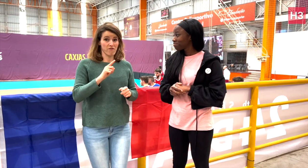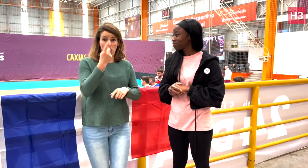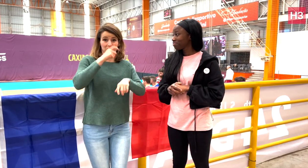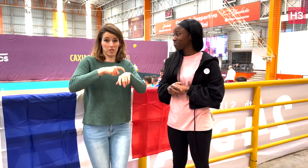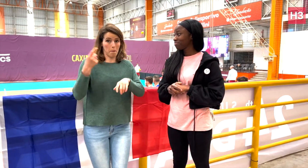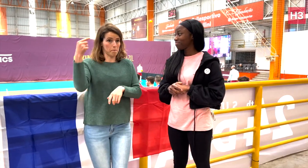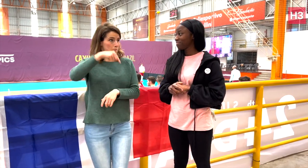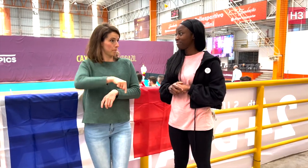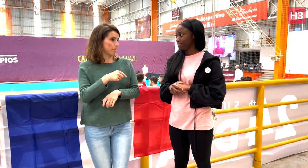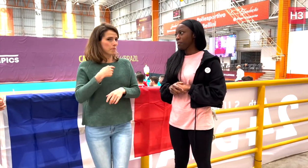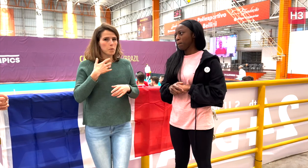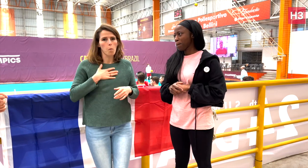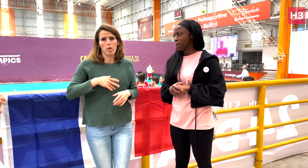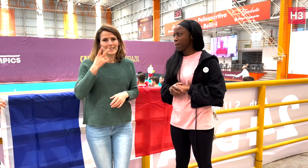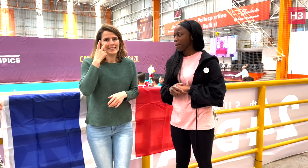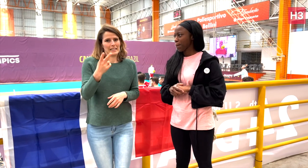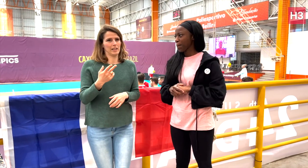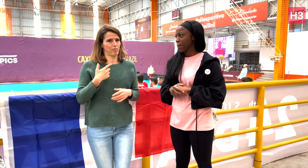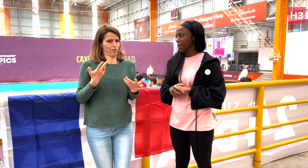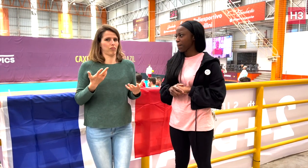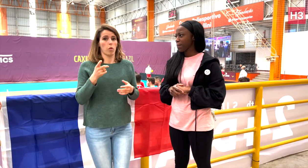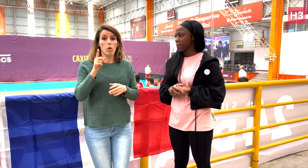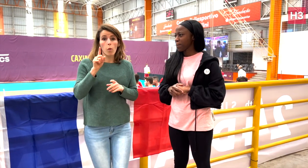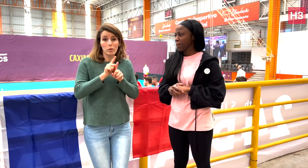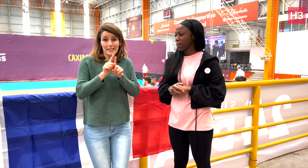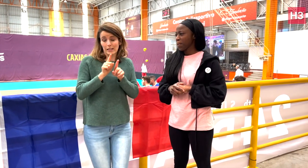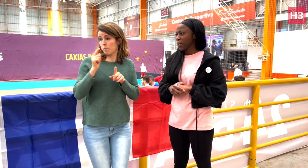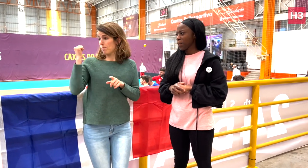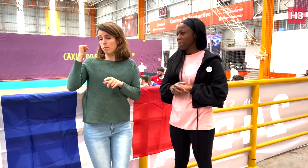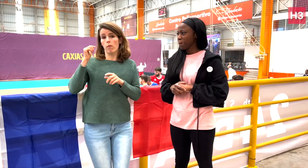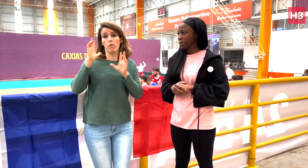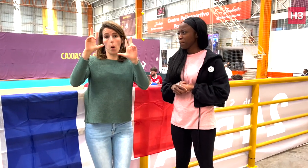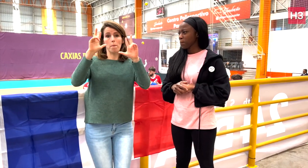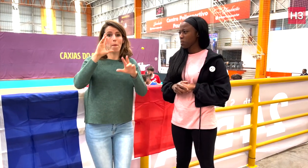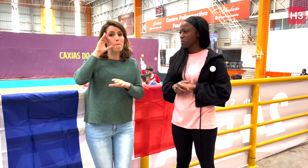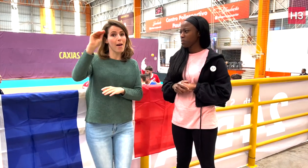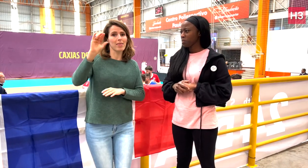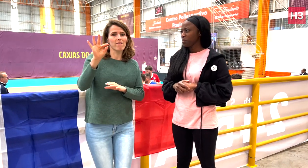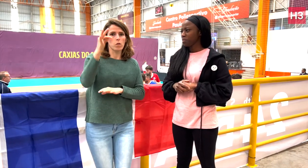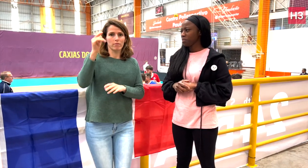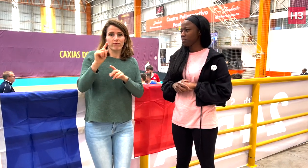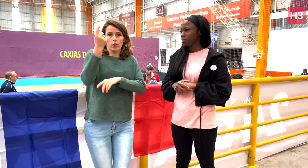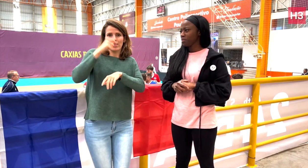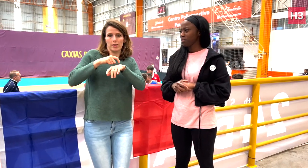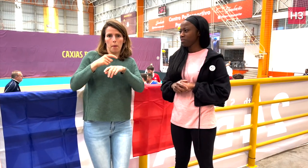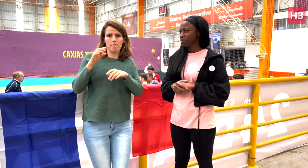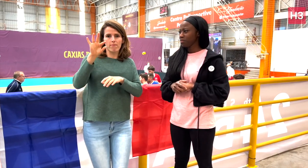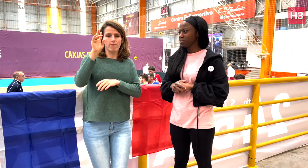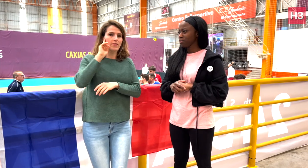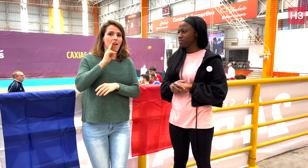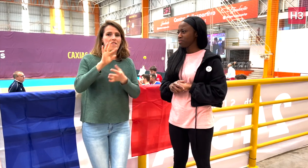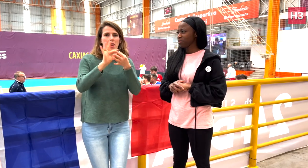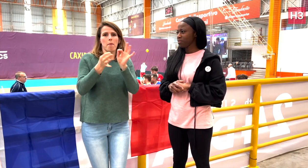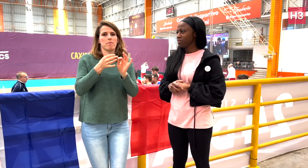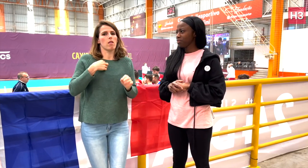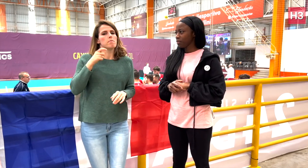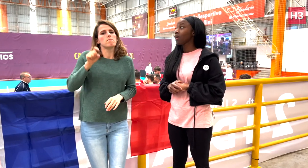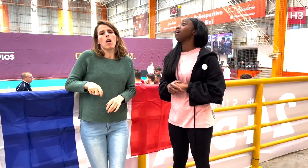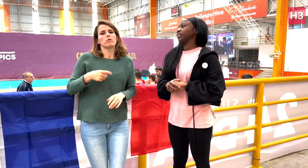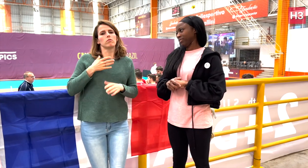It’s my first time here as a spectator, because it’s France's debut for the Men's Volleyball,